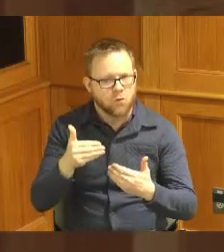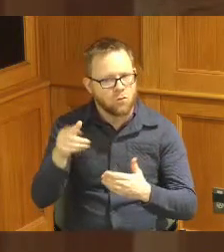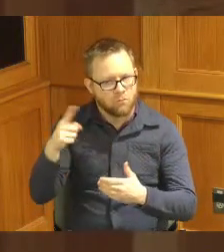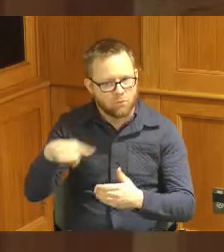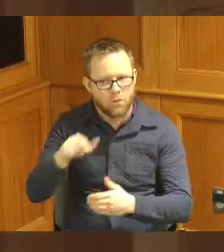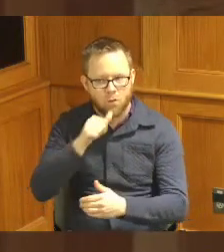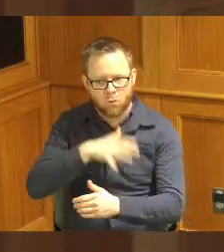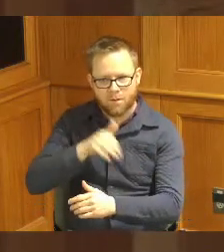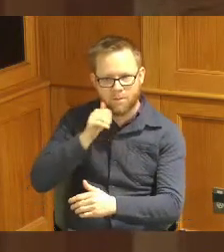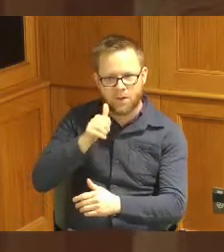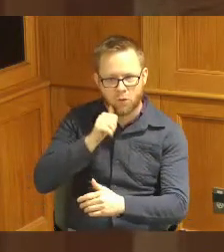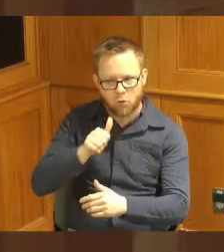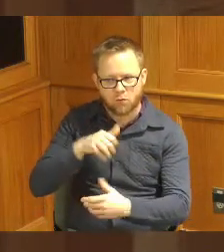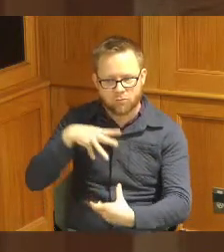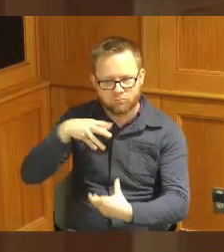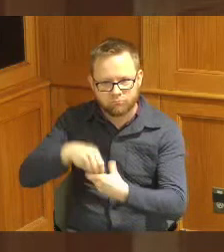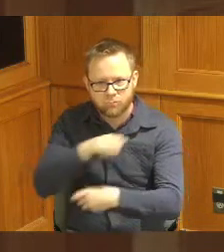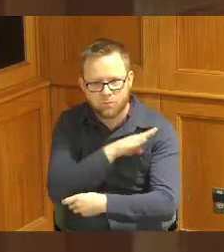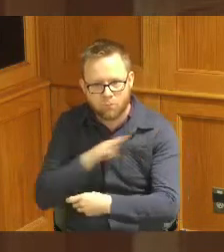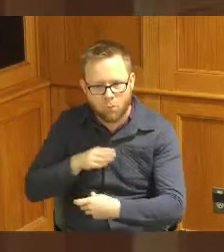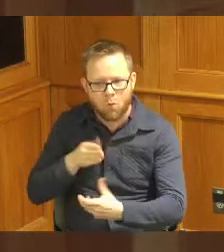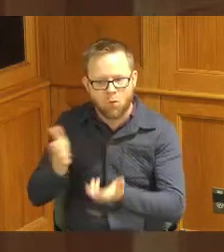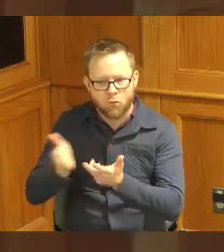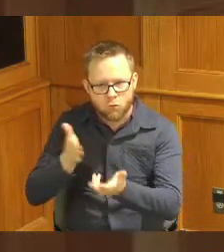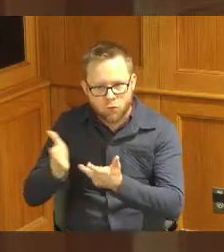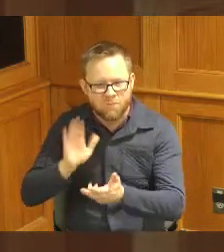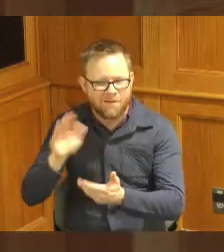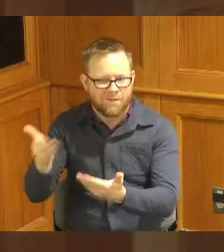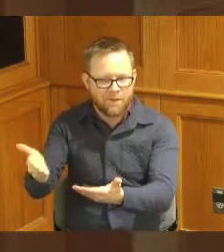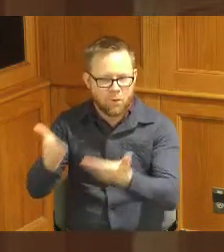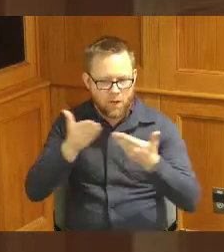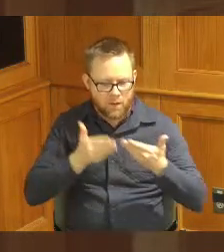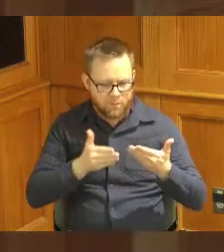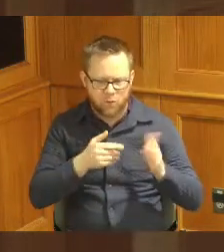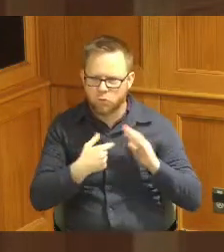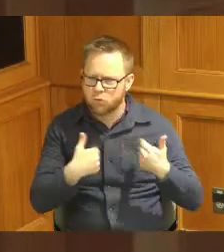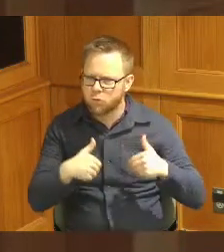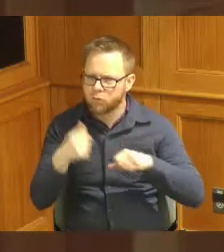that served this year and the recommendations that came forward they are very strong they deal with